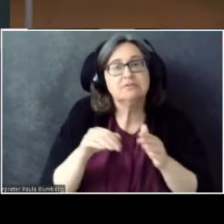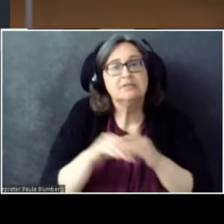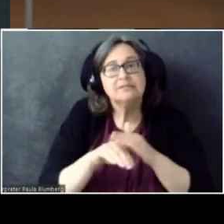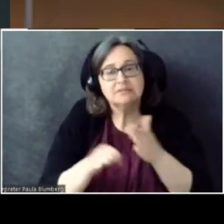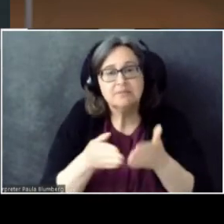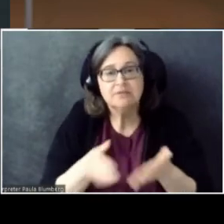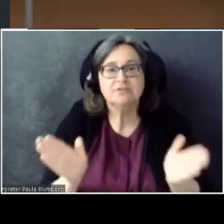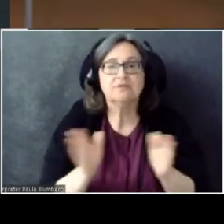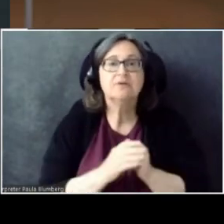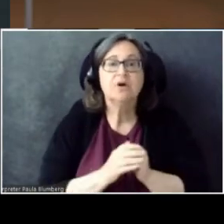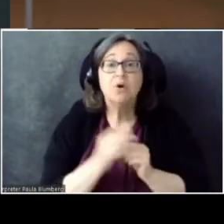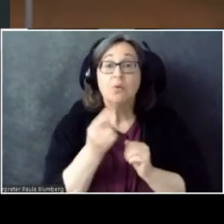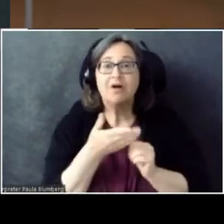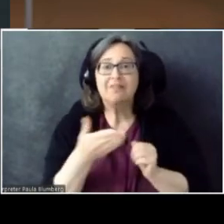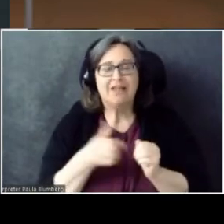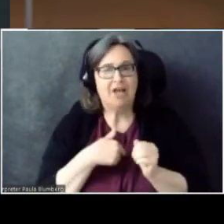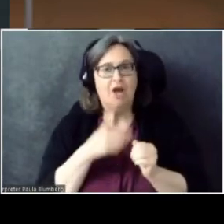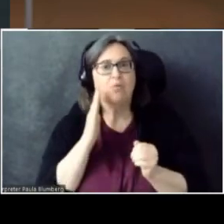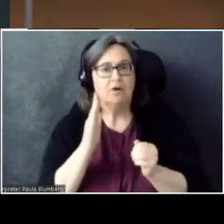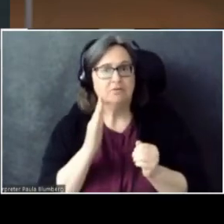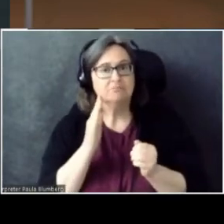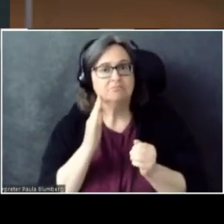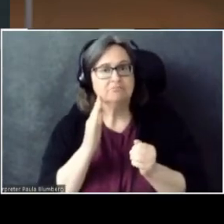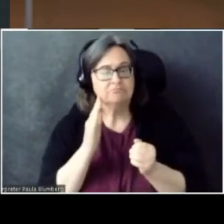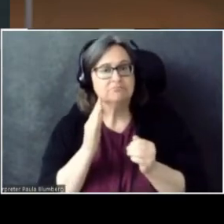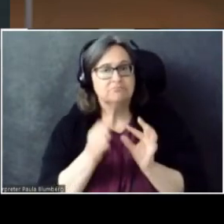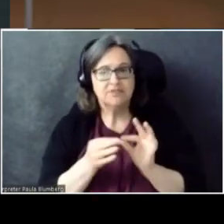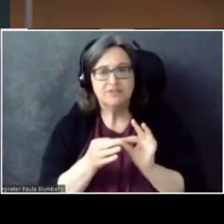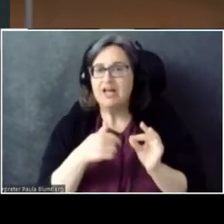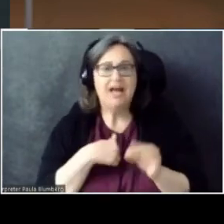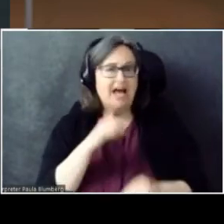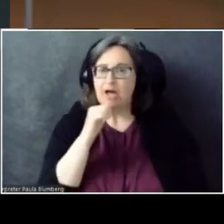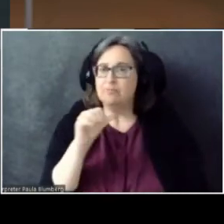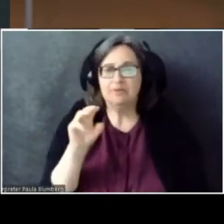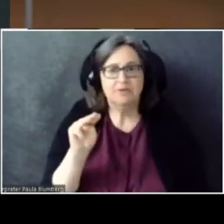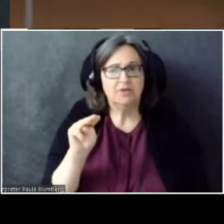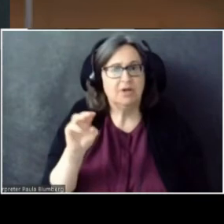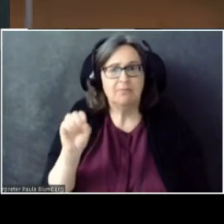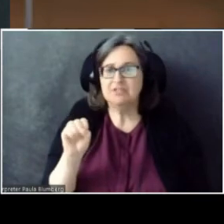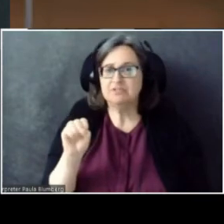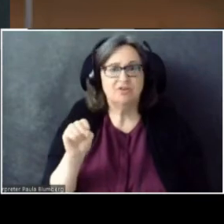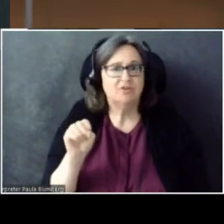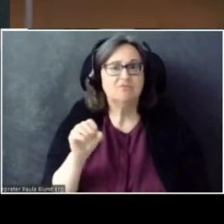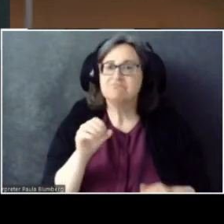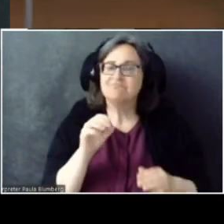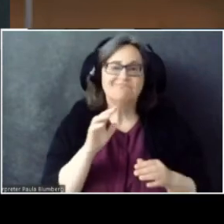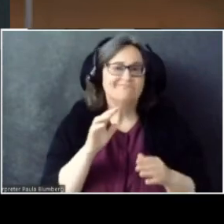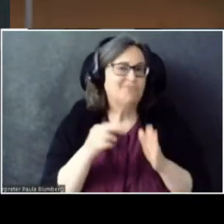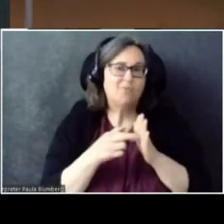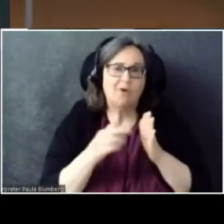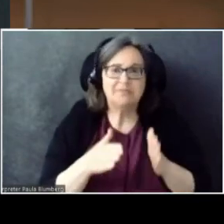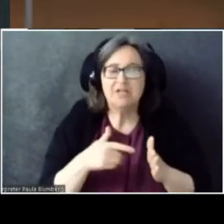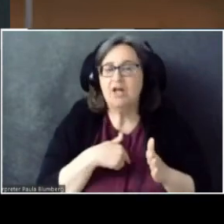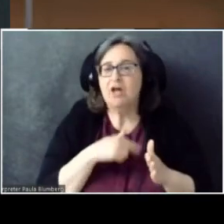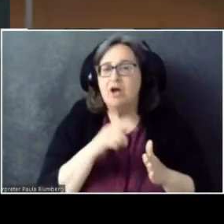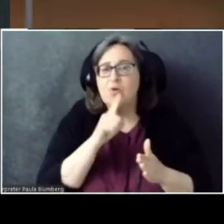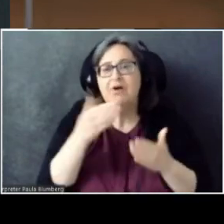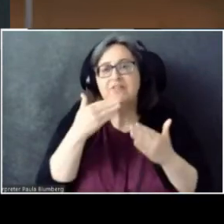One thing I will note: I am not a Microsoft spokesperson. And I'm super thankful for Microsoft's support in giving me this talk.